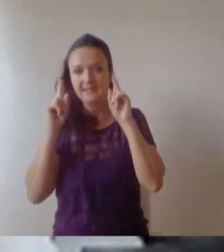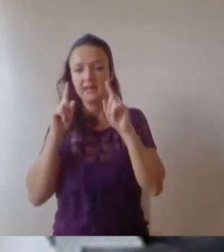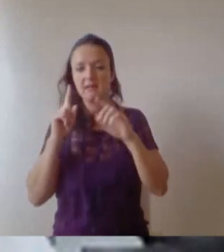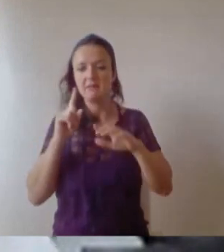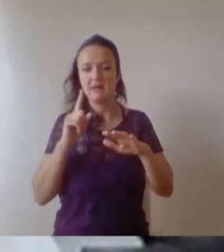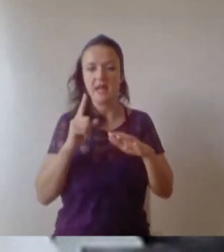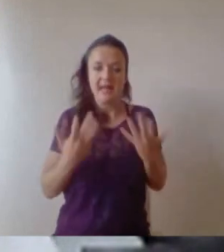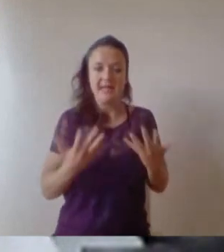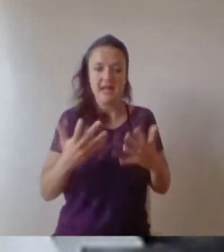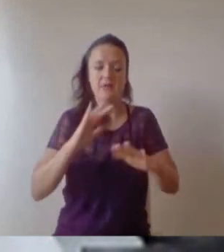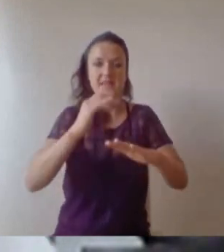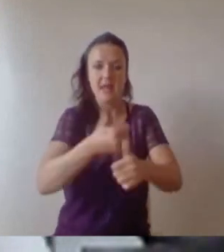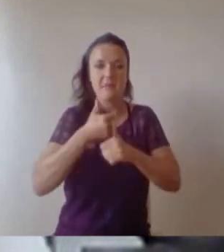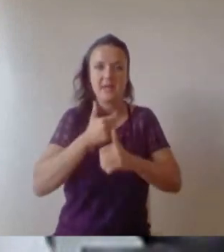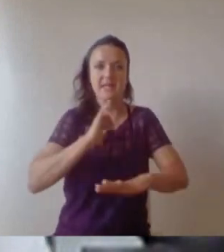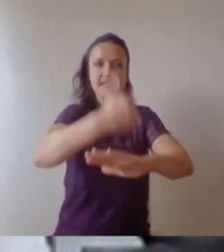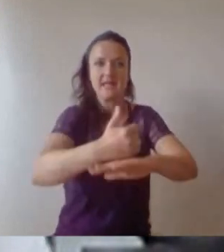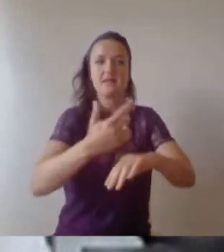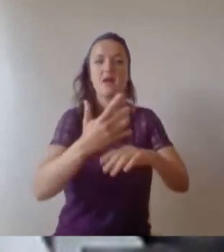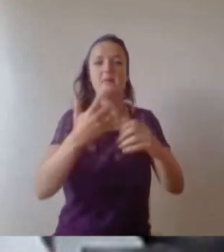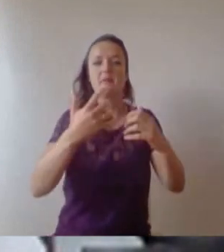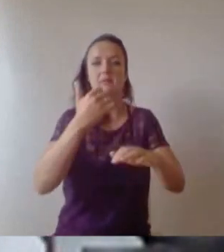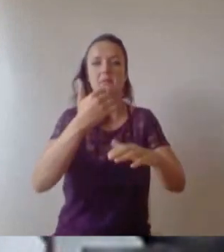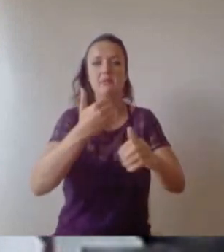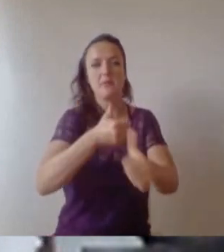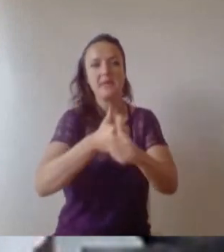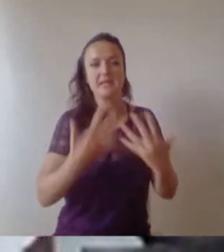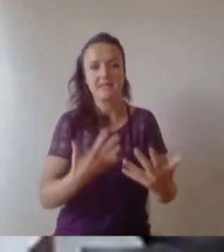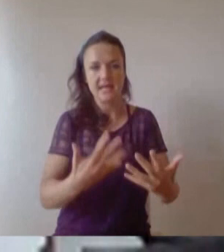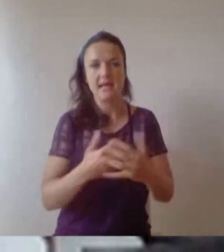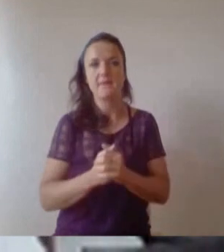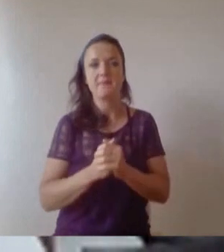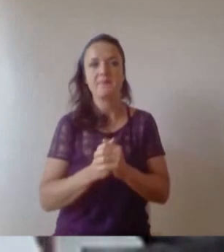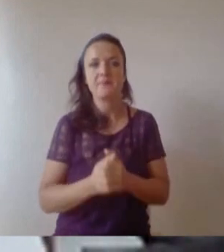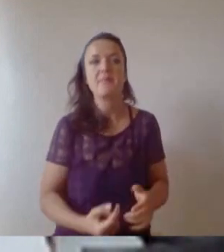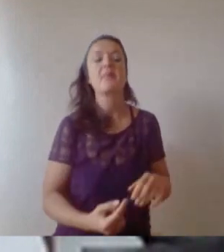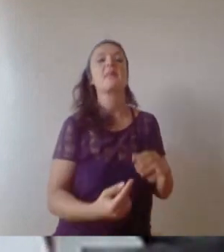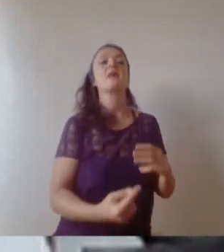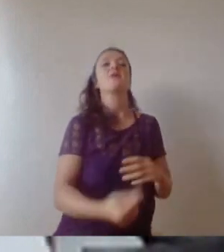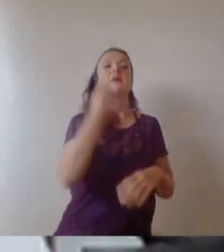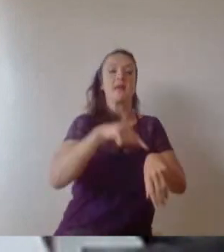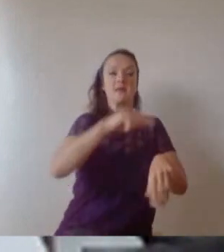took the safe option of the job and I was soon working in Somerset as a Program Manager. So I was working on multi-million pound